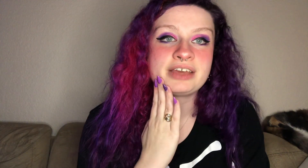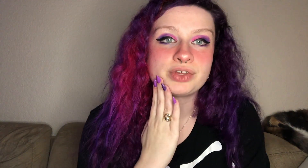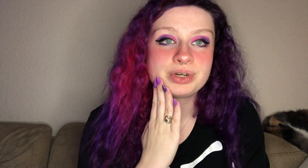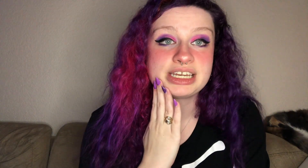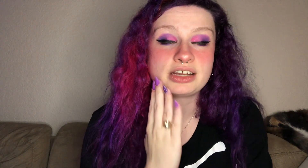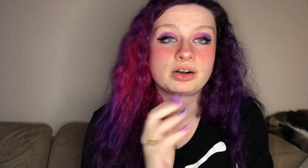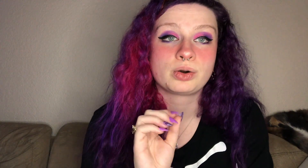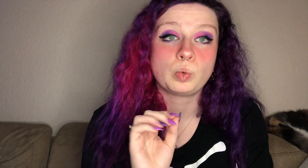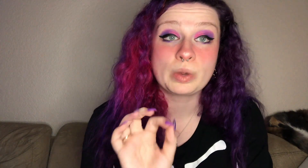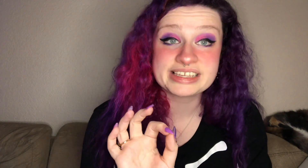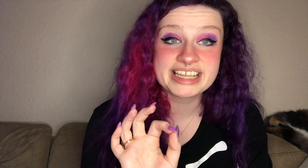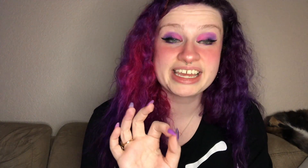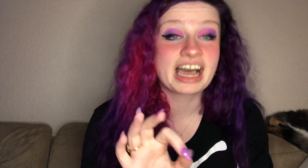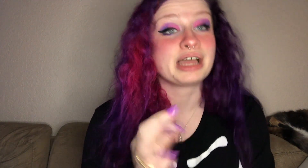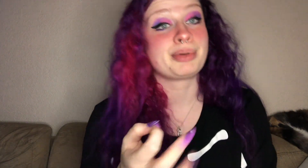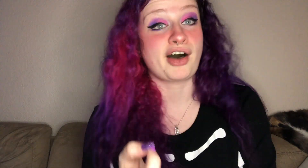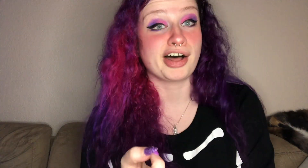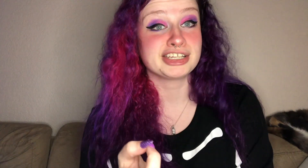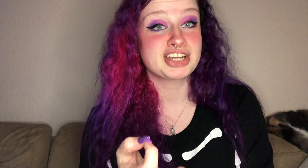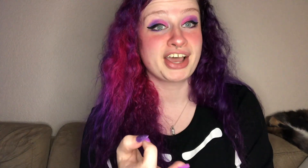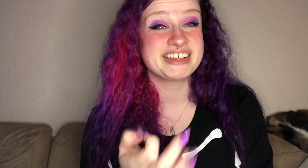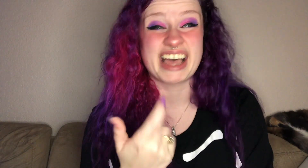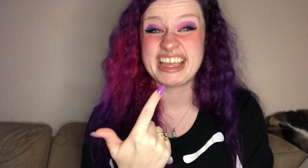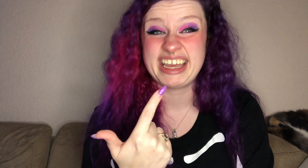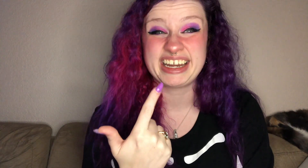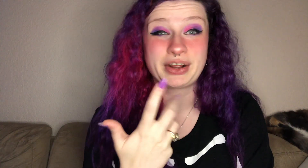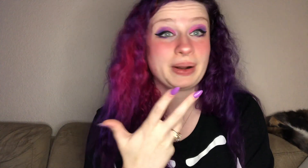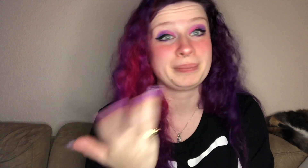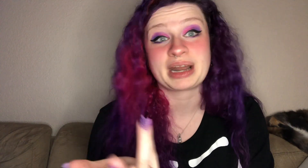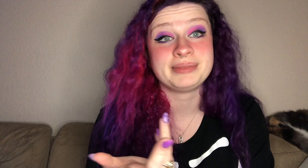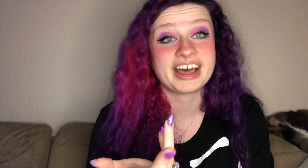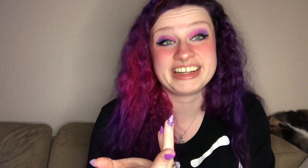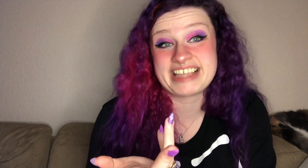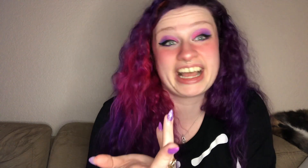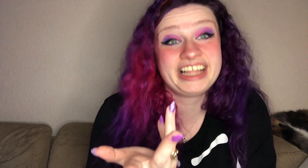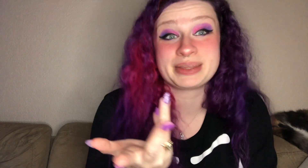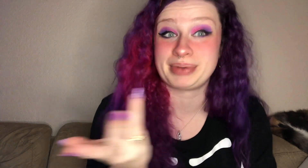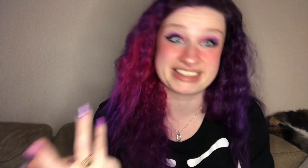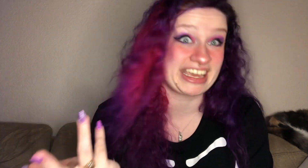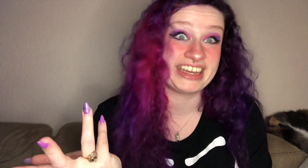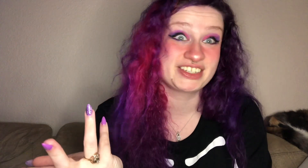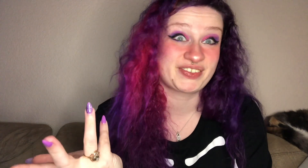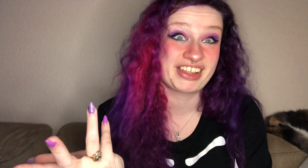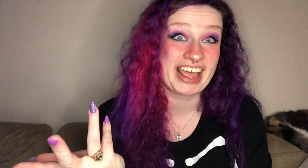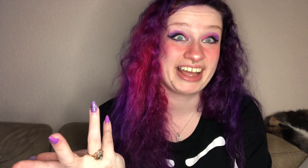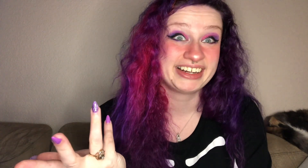you can hear her wheezing i apologize i can't hear it but i'm not exactly the best gauge for that